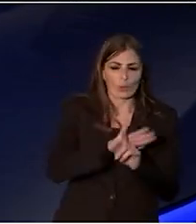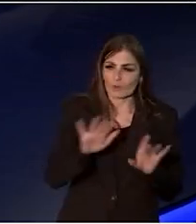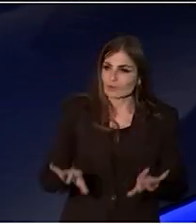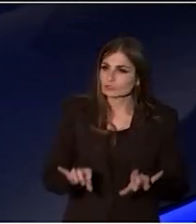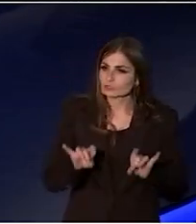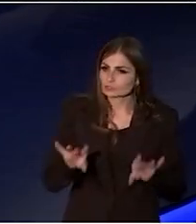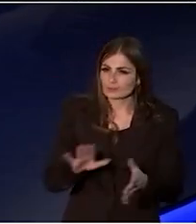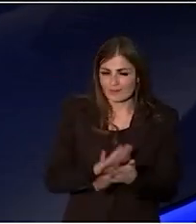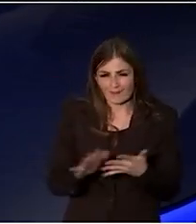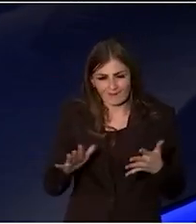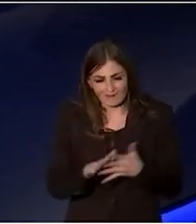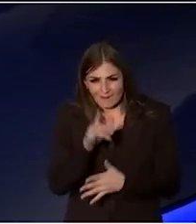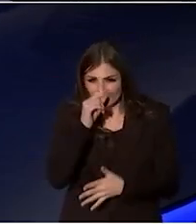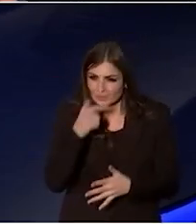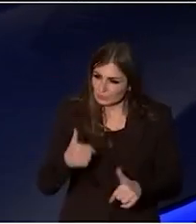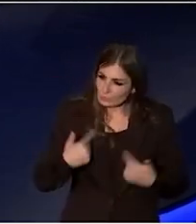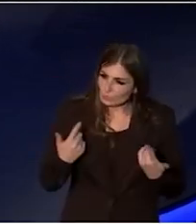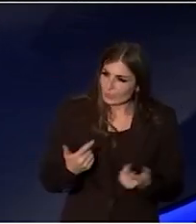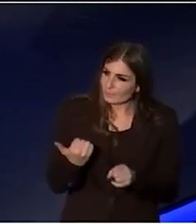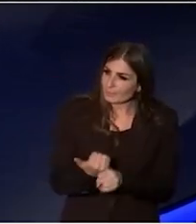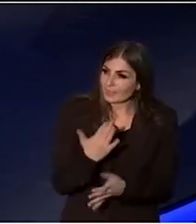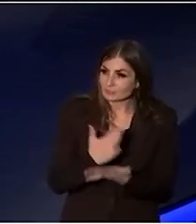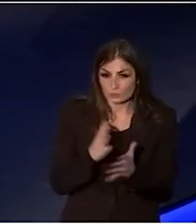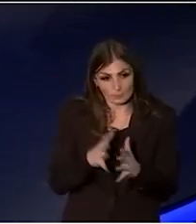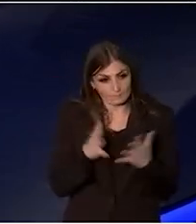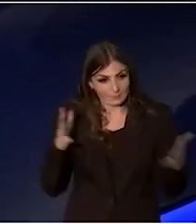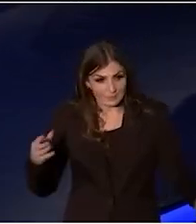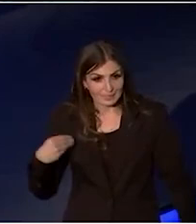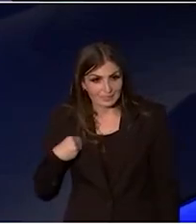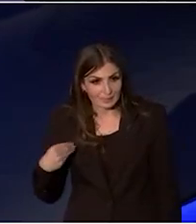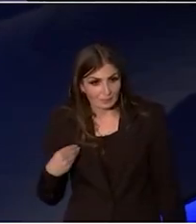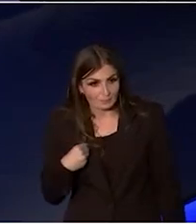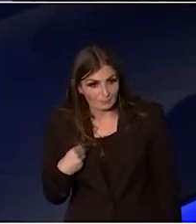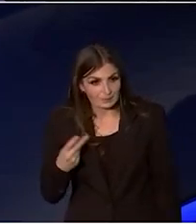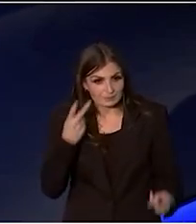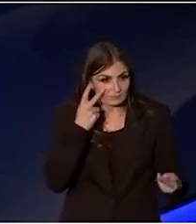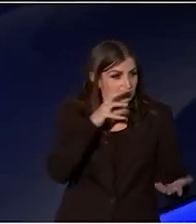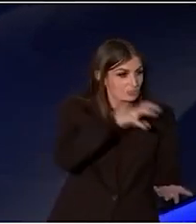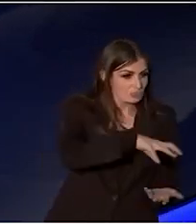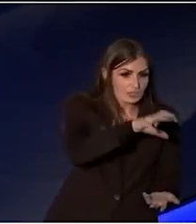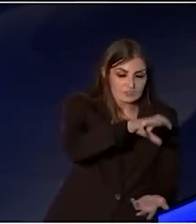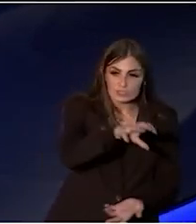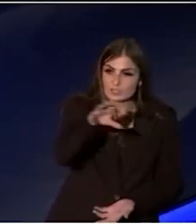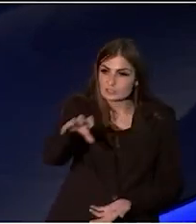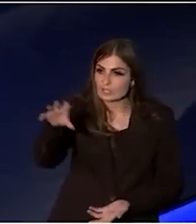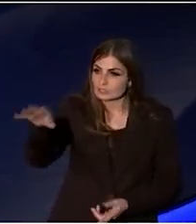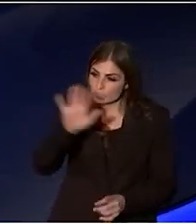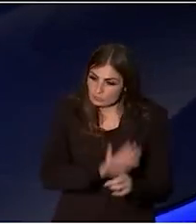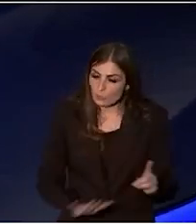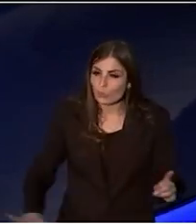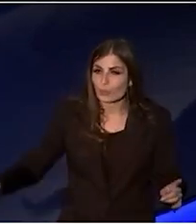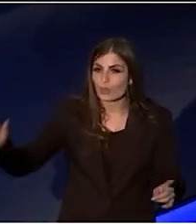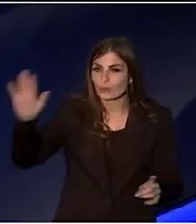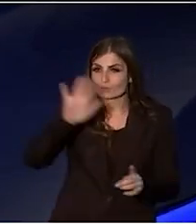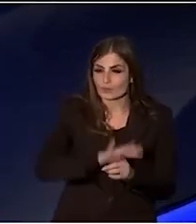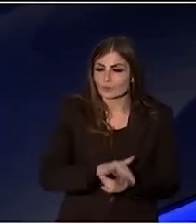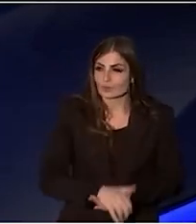how can we make sure that the big companies visit as many sites on the map as possible.